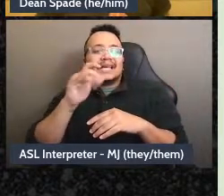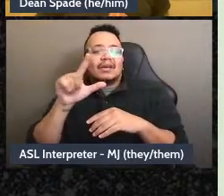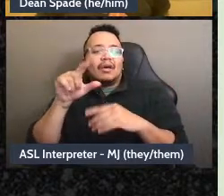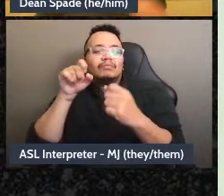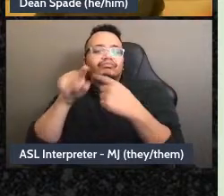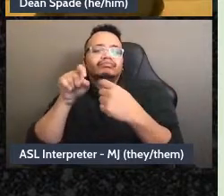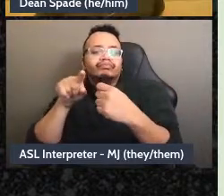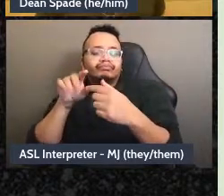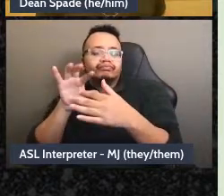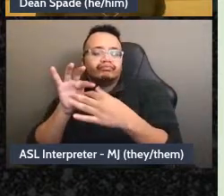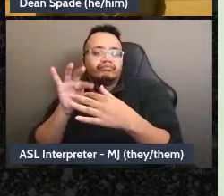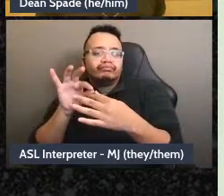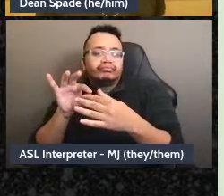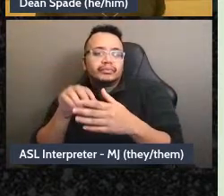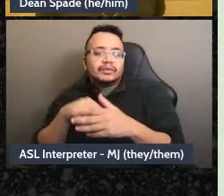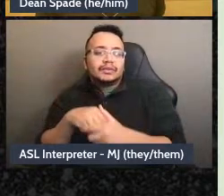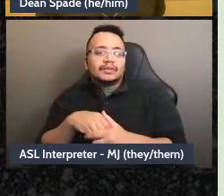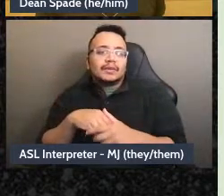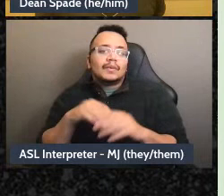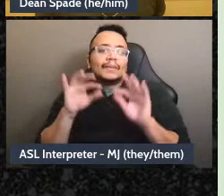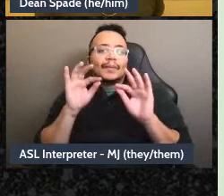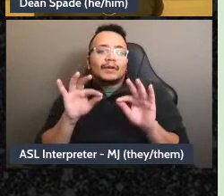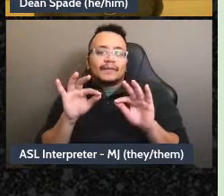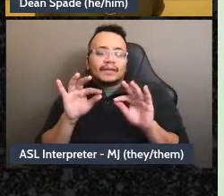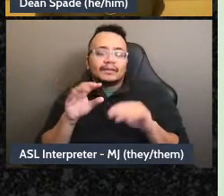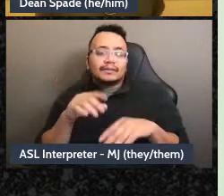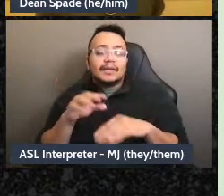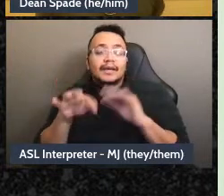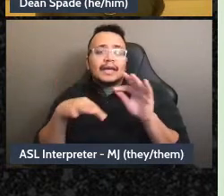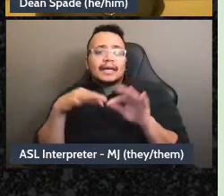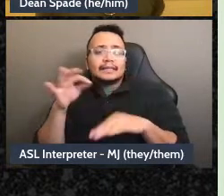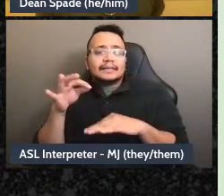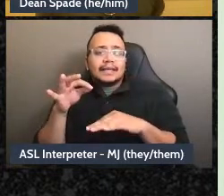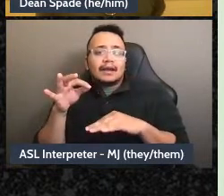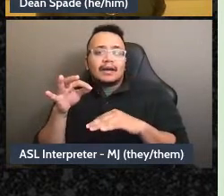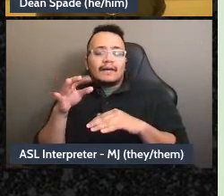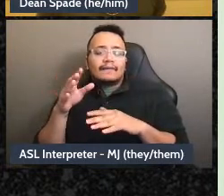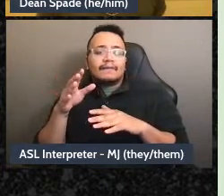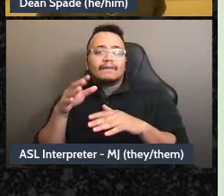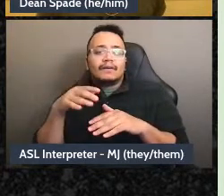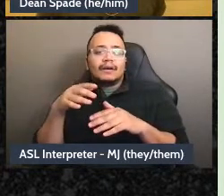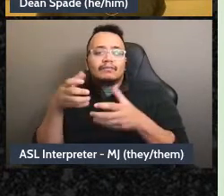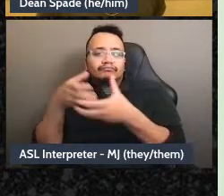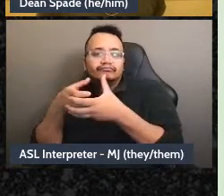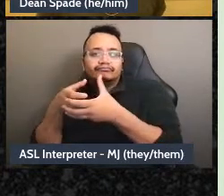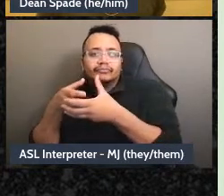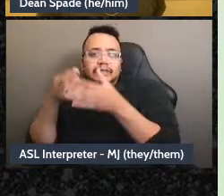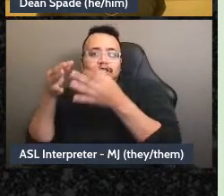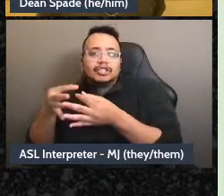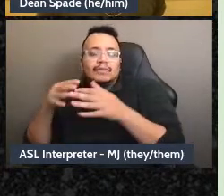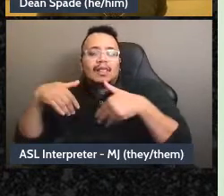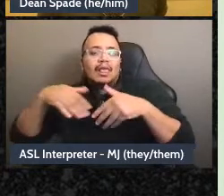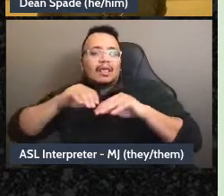know “hey, the group I'm in decided this” I don't want to be like “I didn't realize we signed on to that now people are asking me about it when they see me at meetings and no one told me”